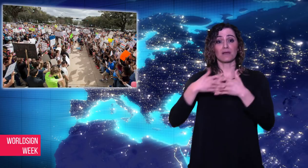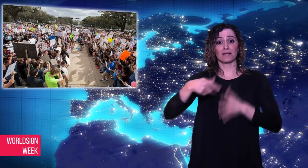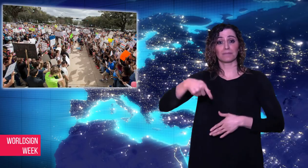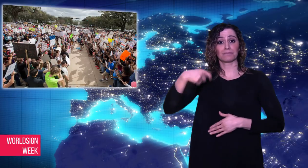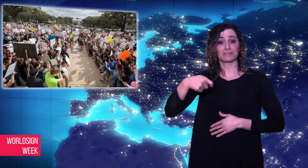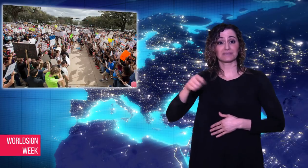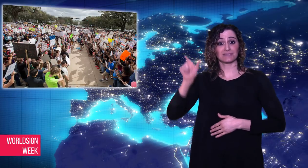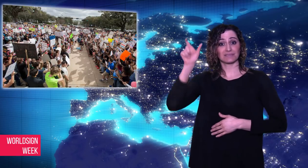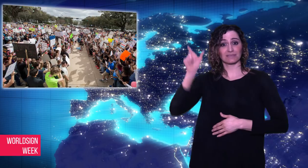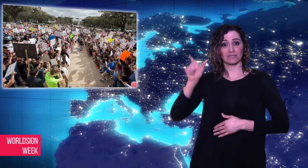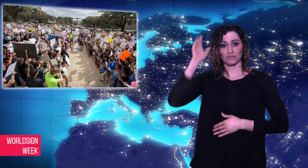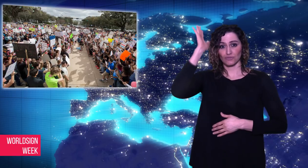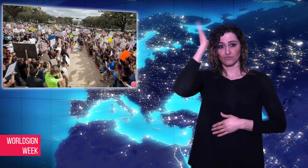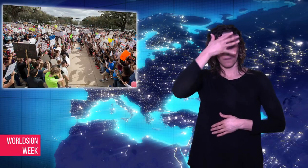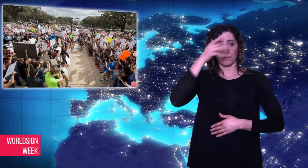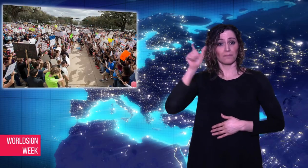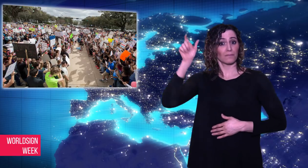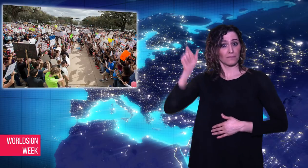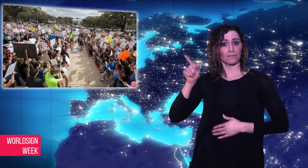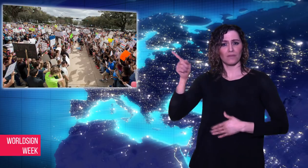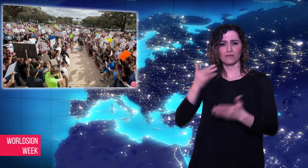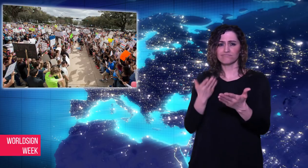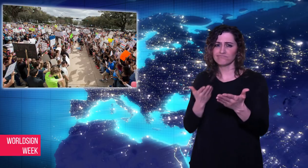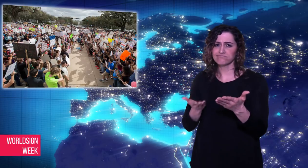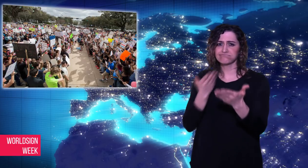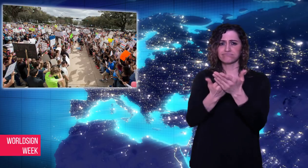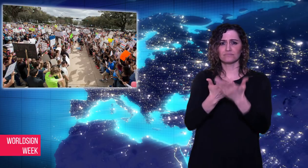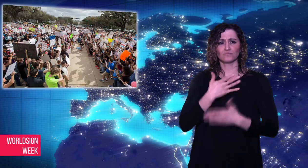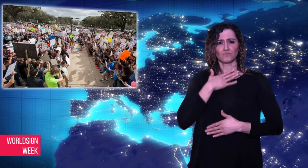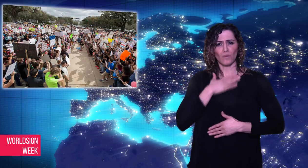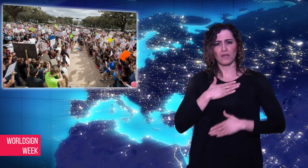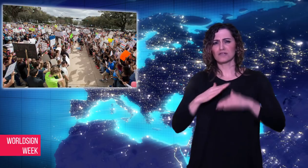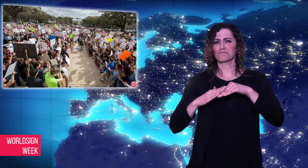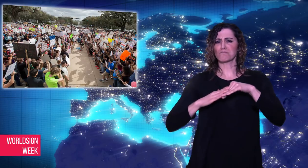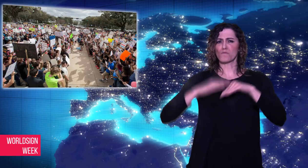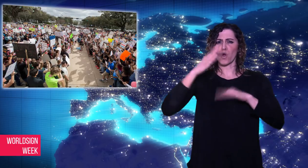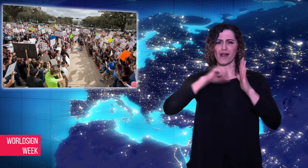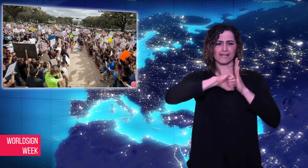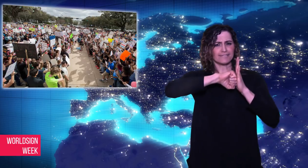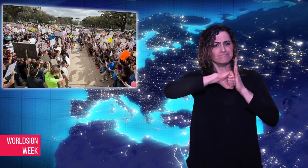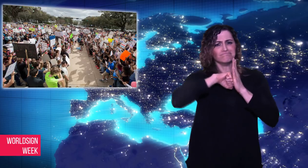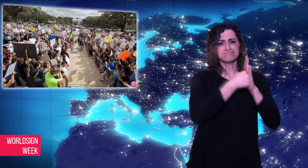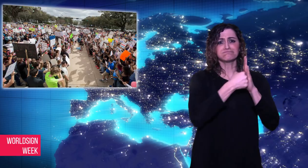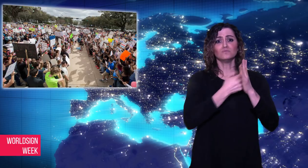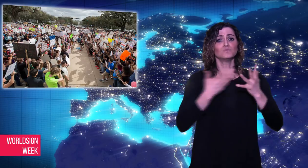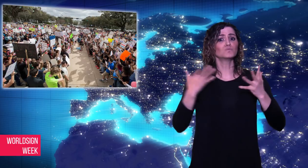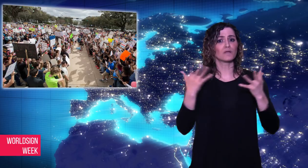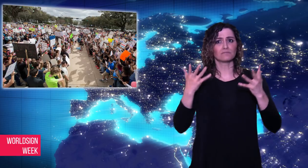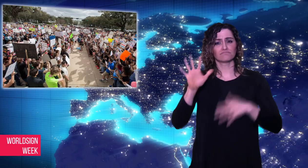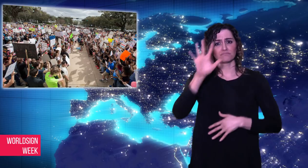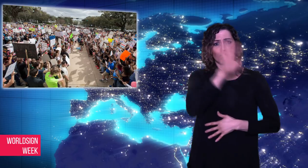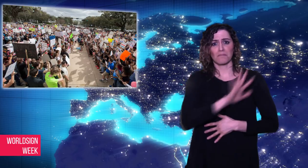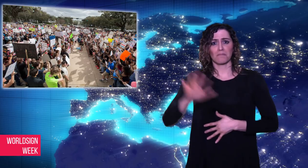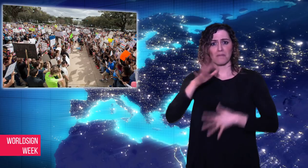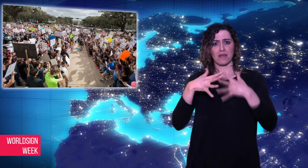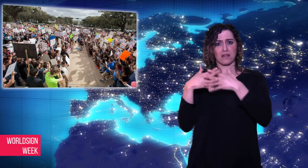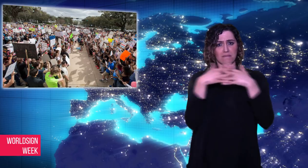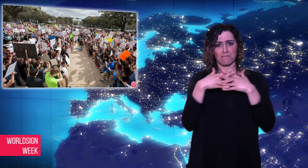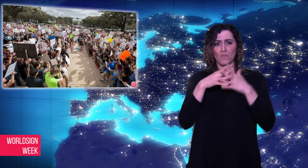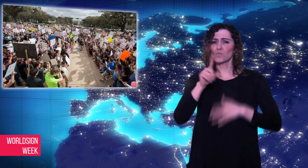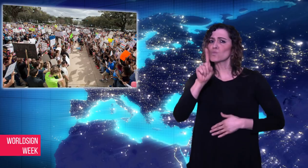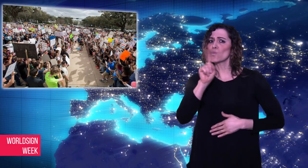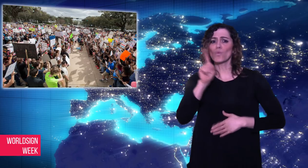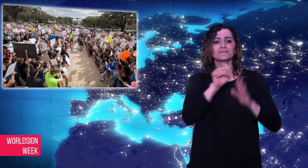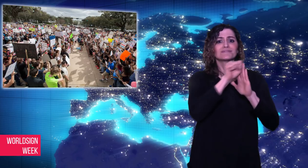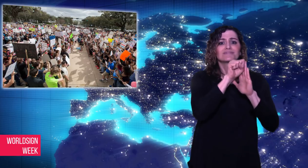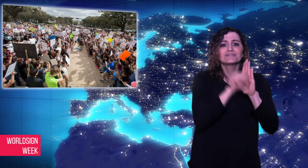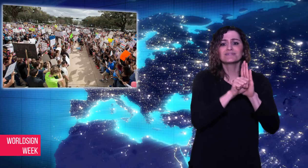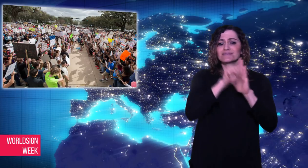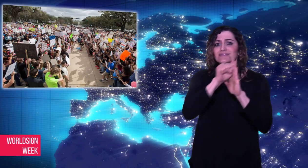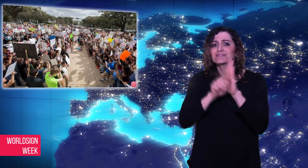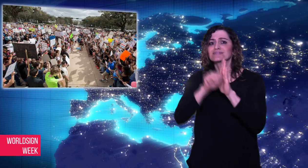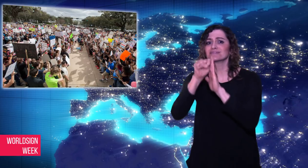federal background checks on gun purchases